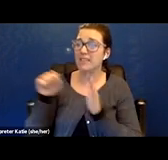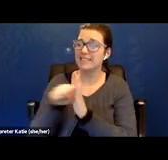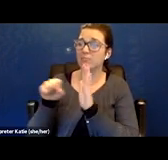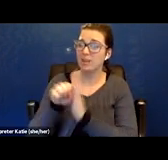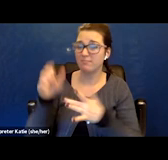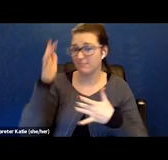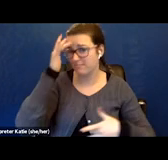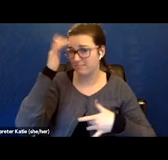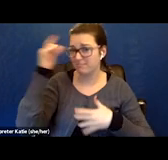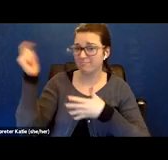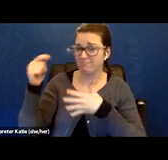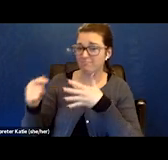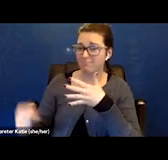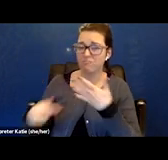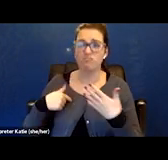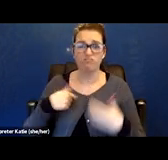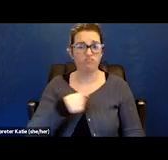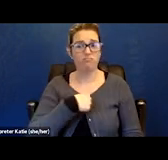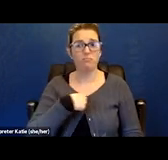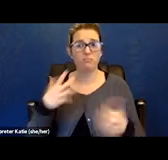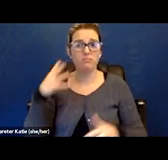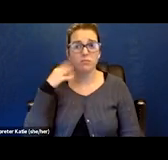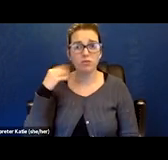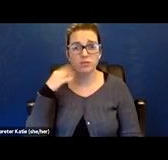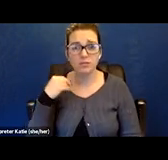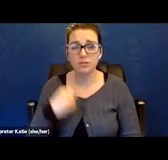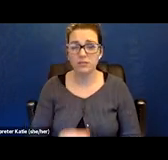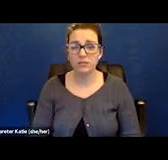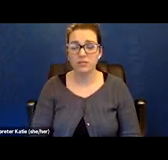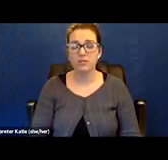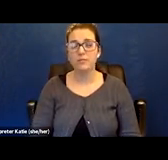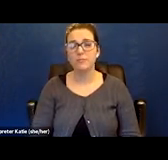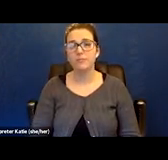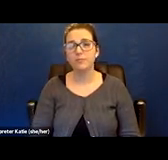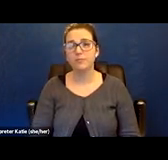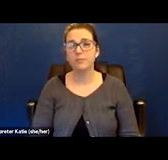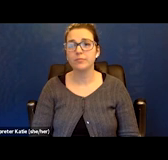Severe COVID at the time. I was working full-time at Lowe's